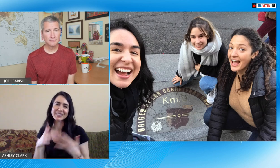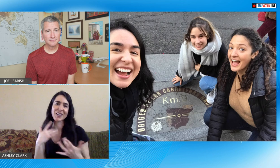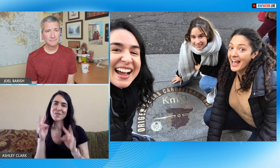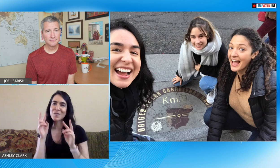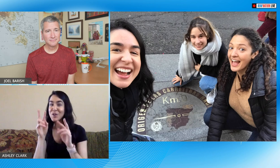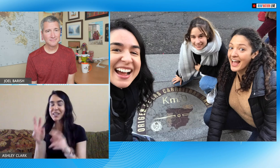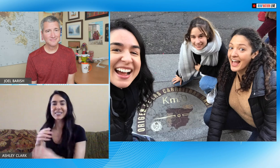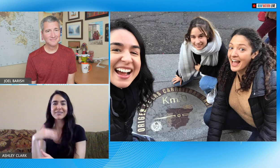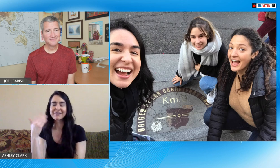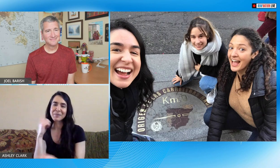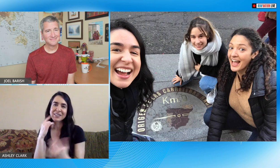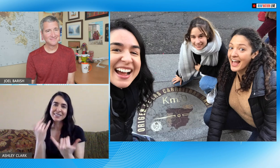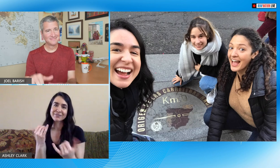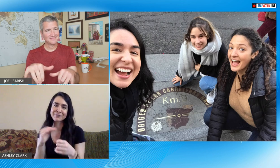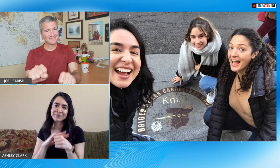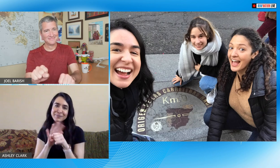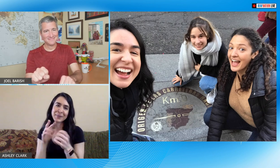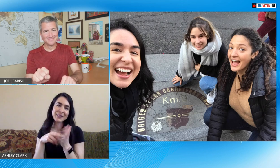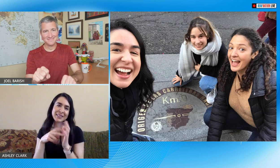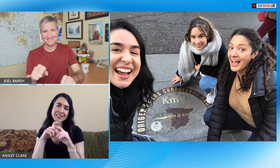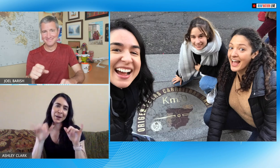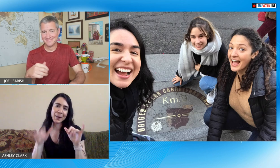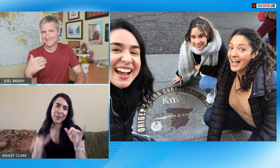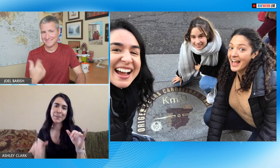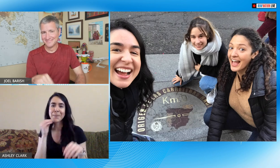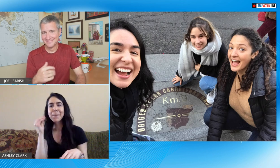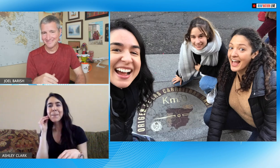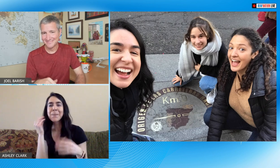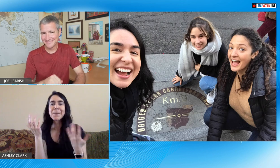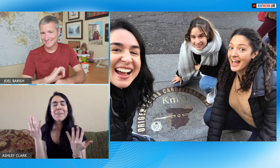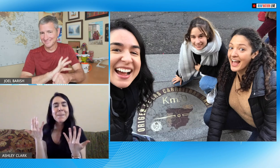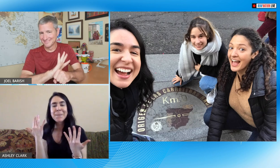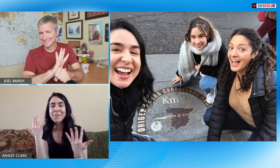the world it was just a great experience and I look forward to doing that more of